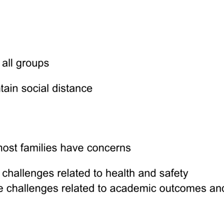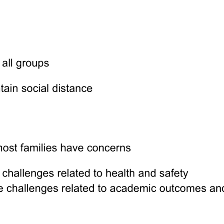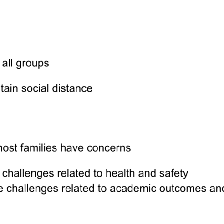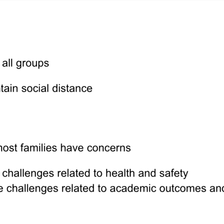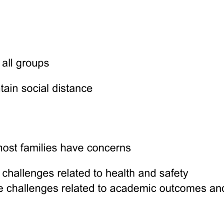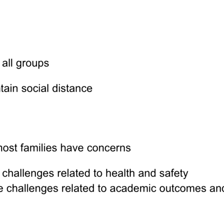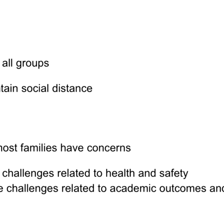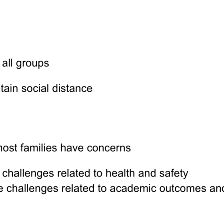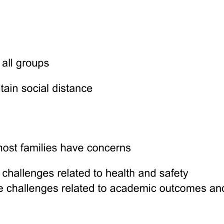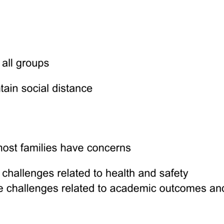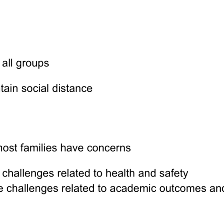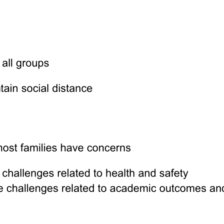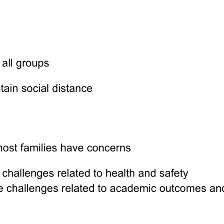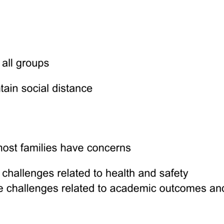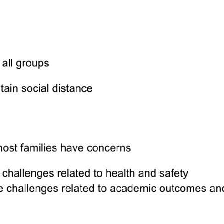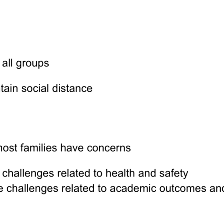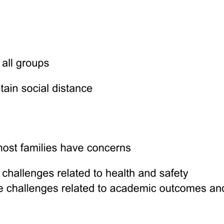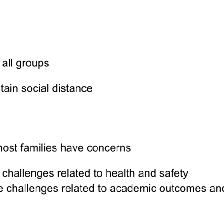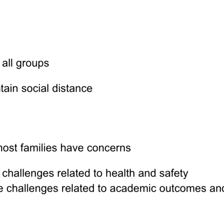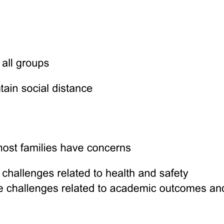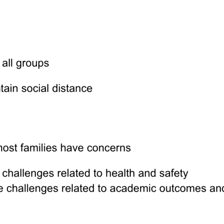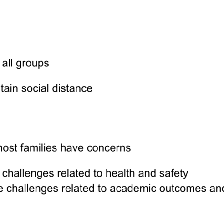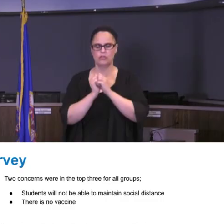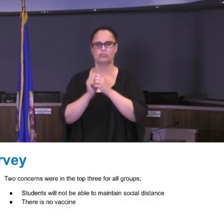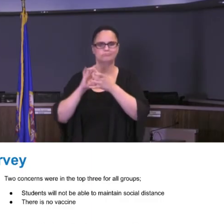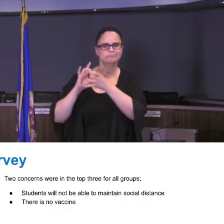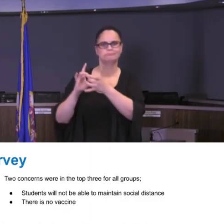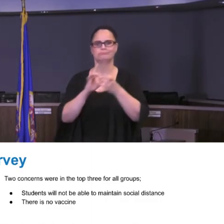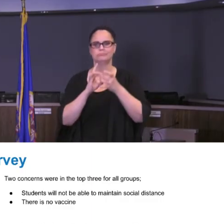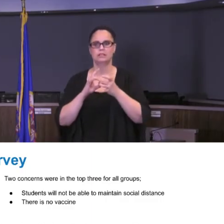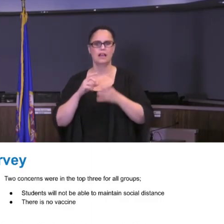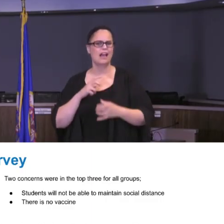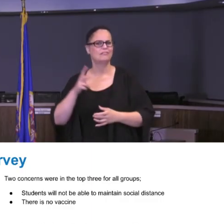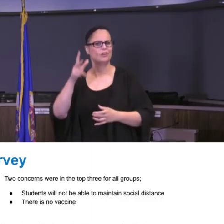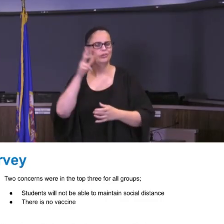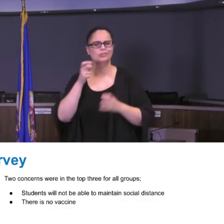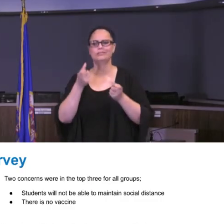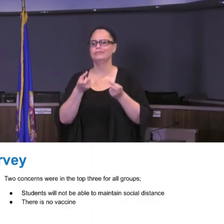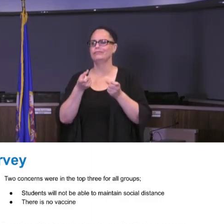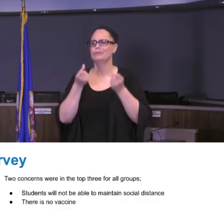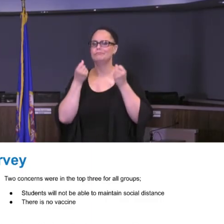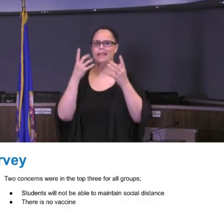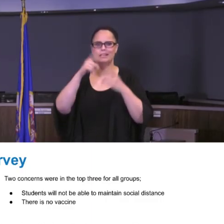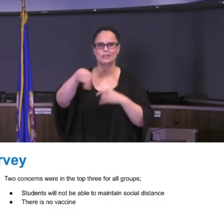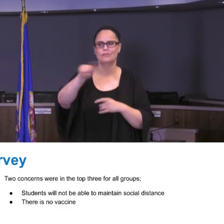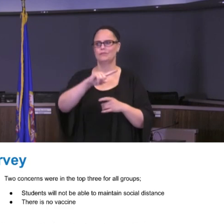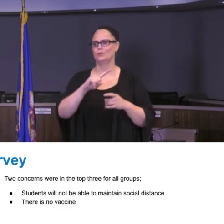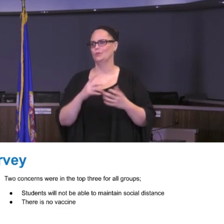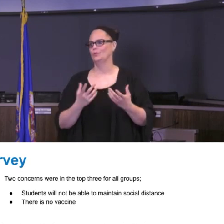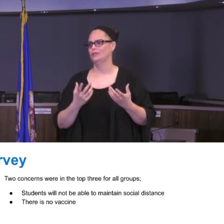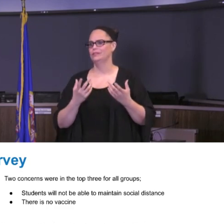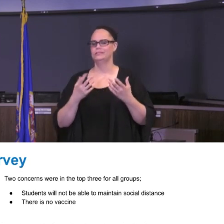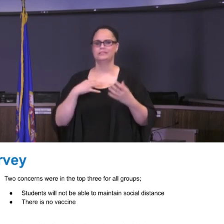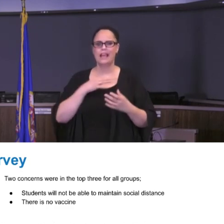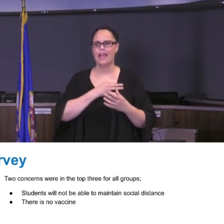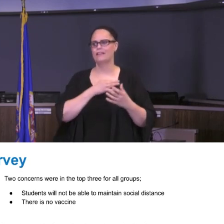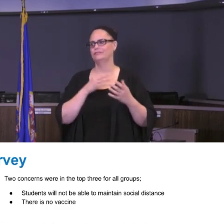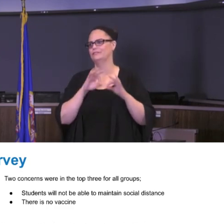I've heard from hundreds of a you, students and staff and families of how this has been such an incredibly challenging